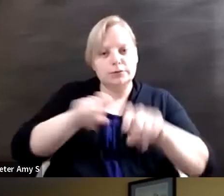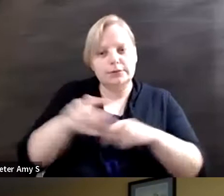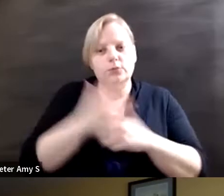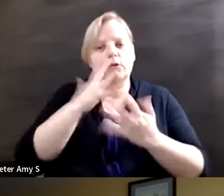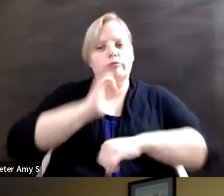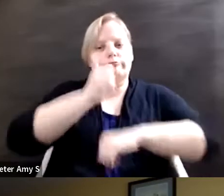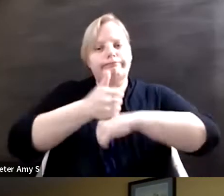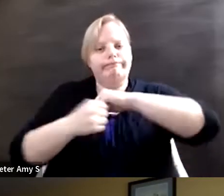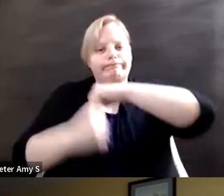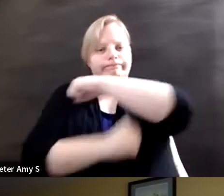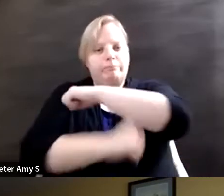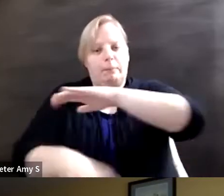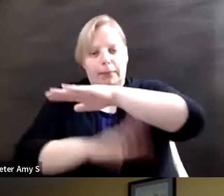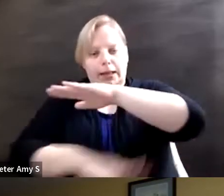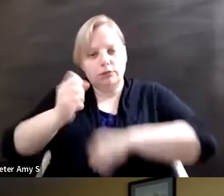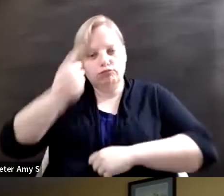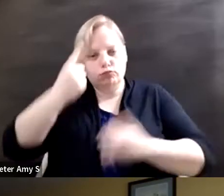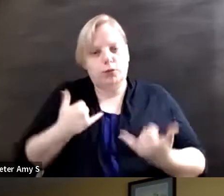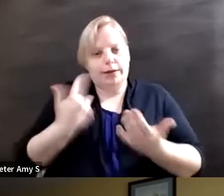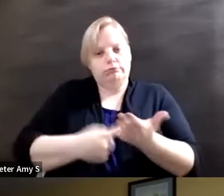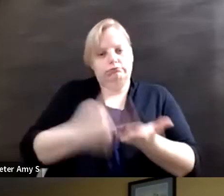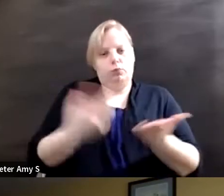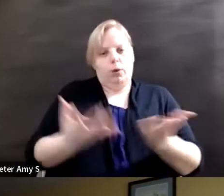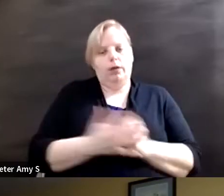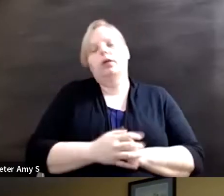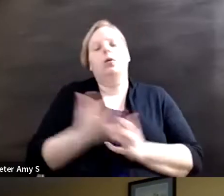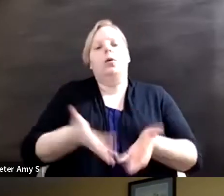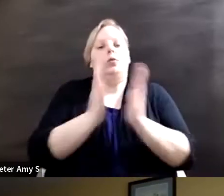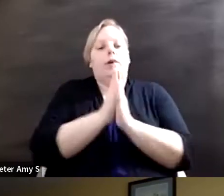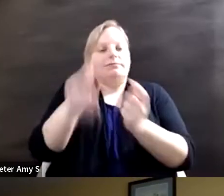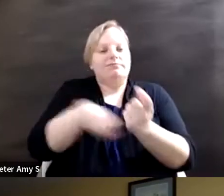for understanding today's discussion and I'd like to ask specifically what is the current